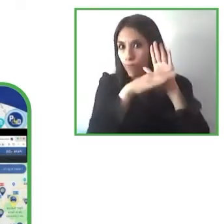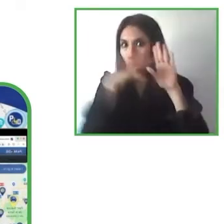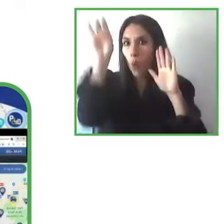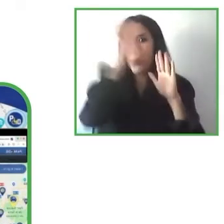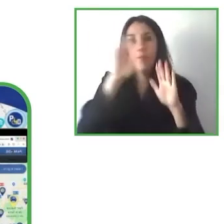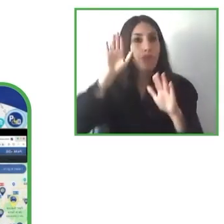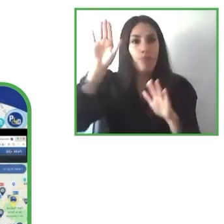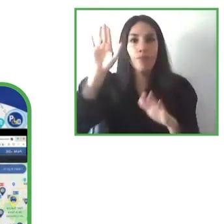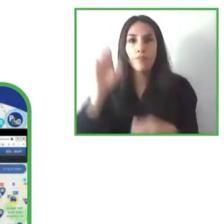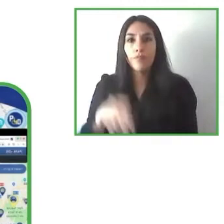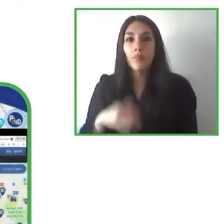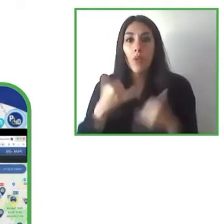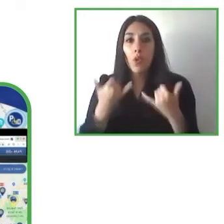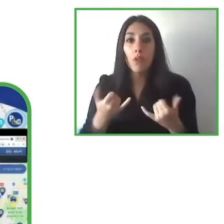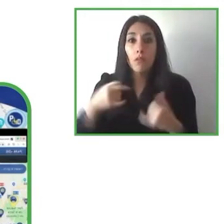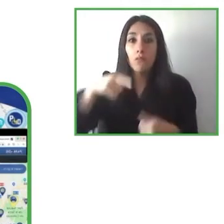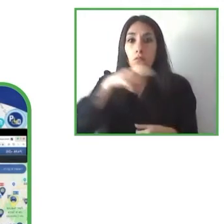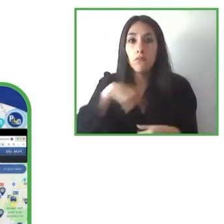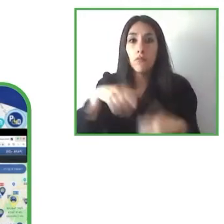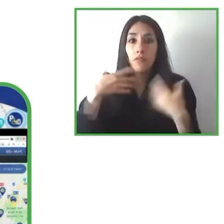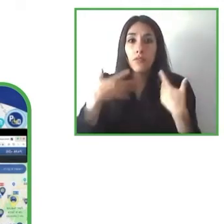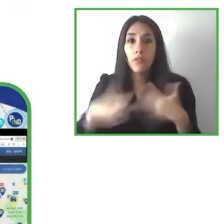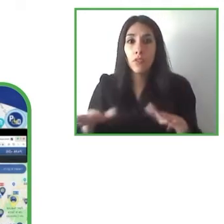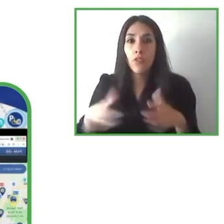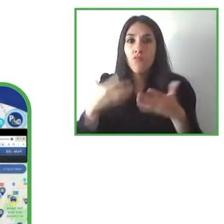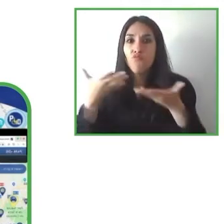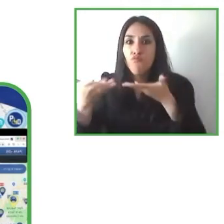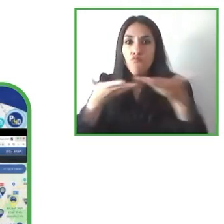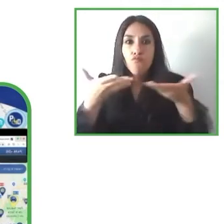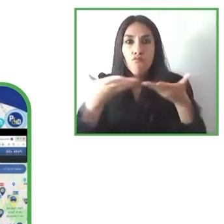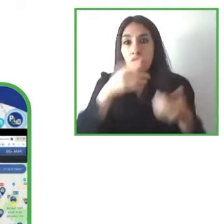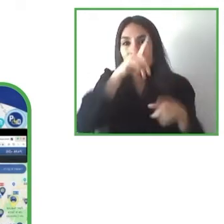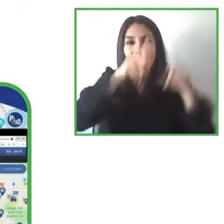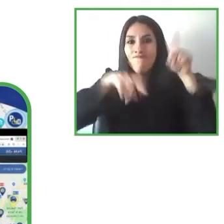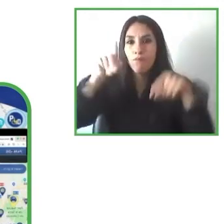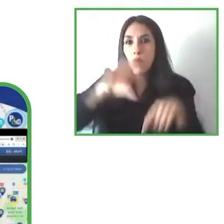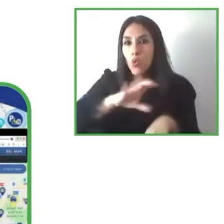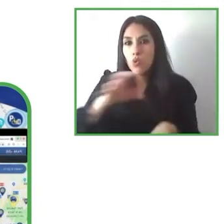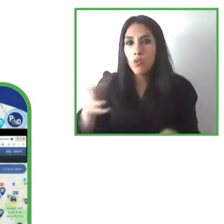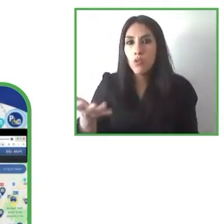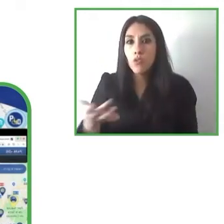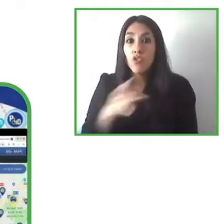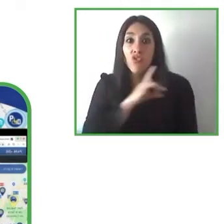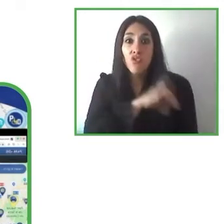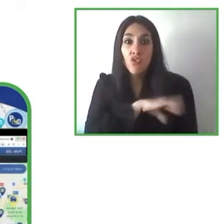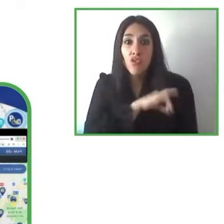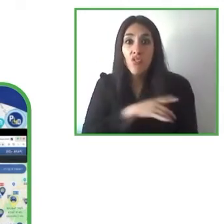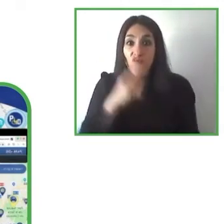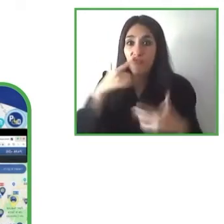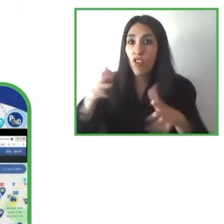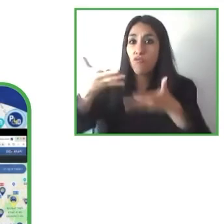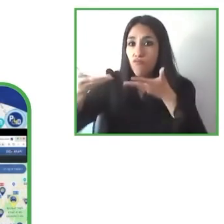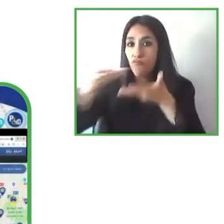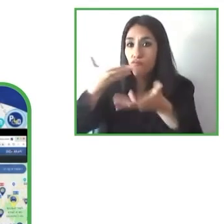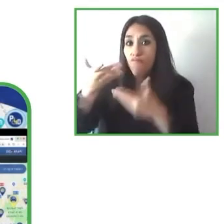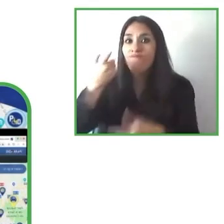we are in contact with countries such as Chile in order to study